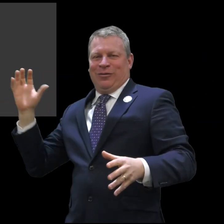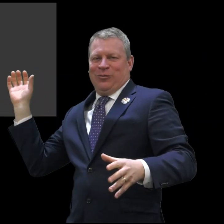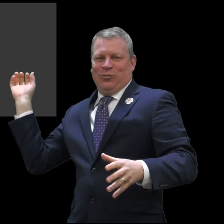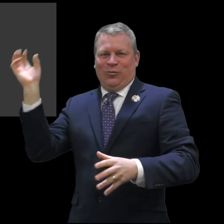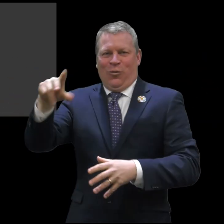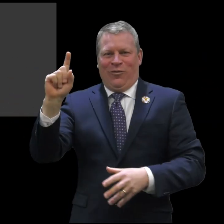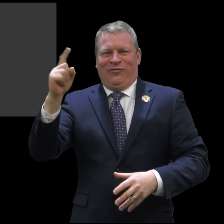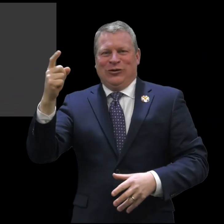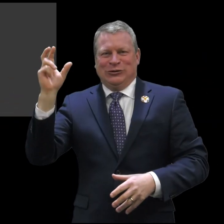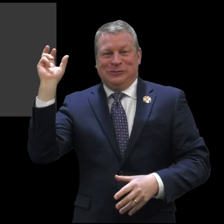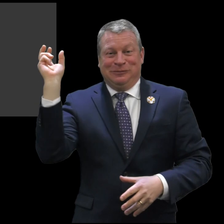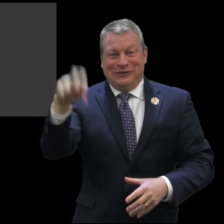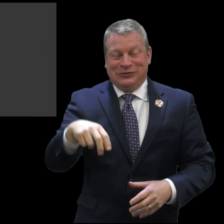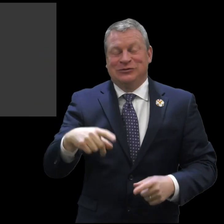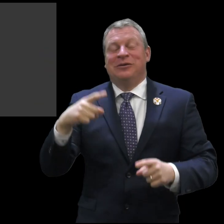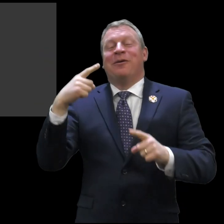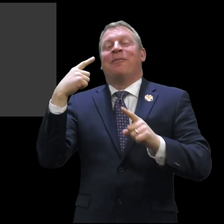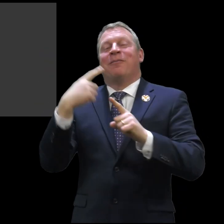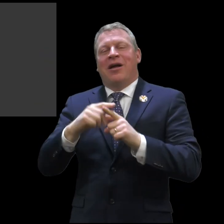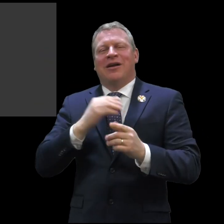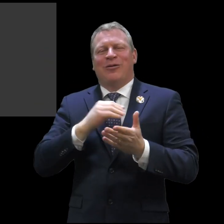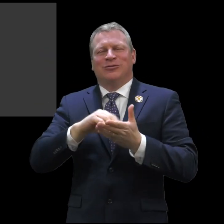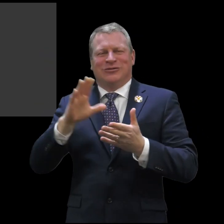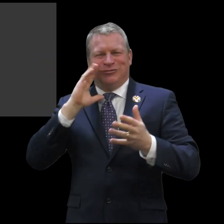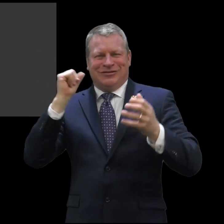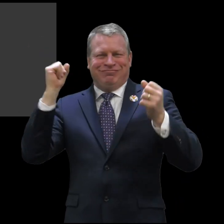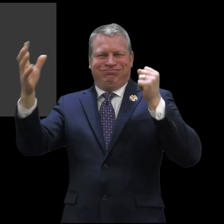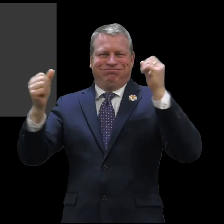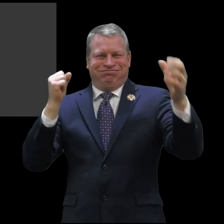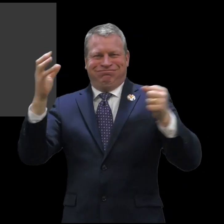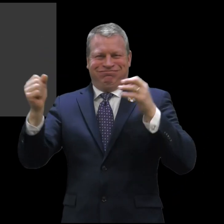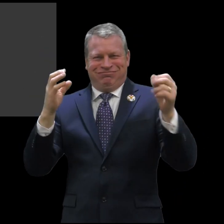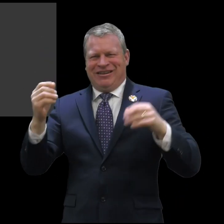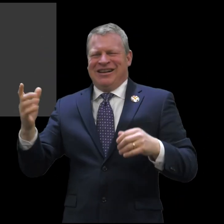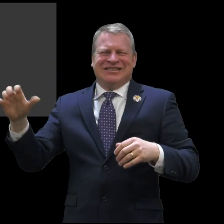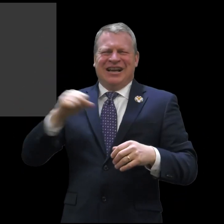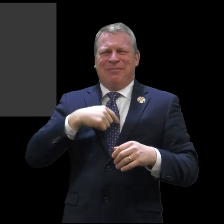community. I'll be throwing out the first pitch of the evening and our students